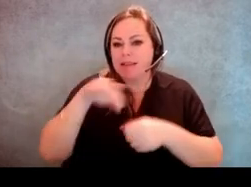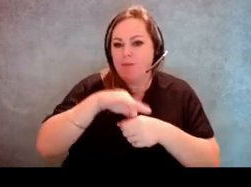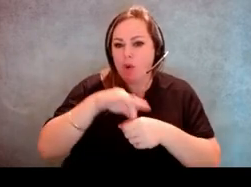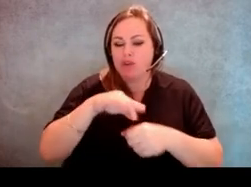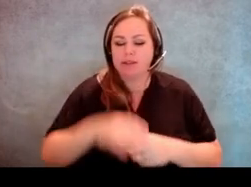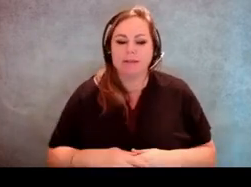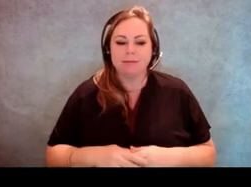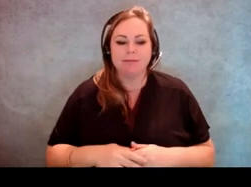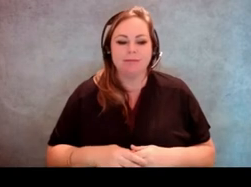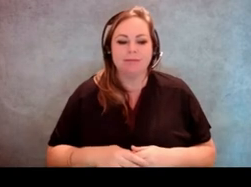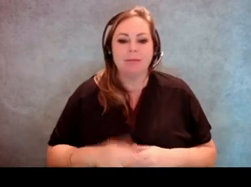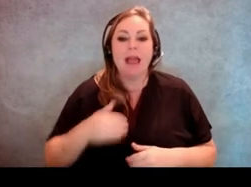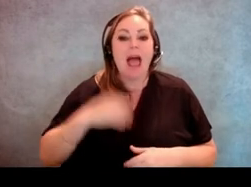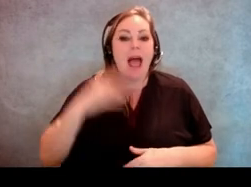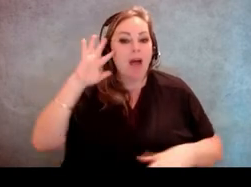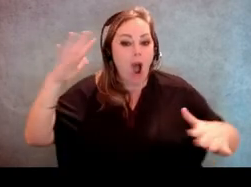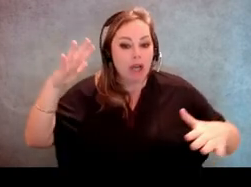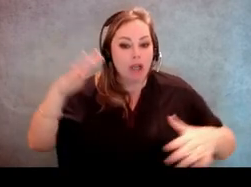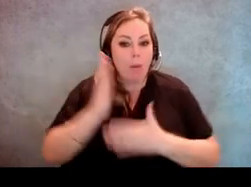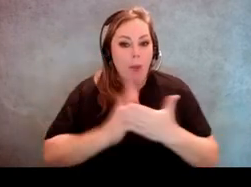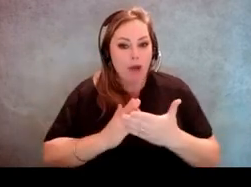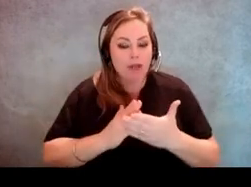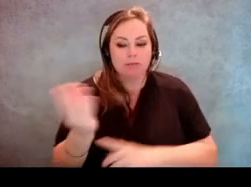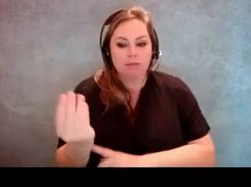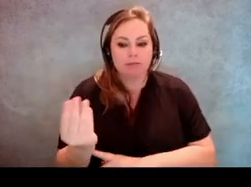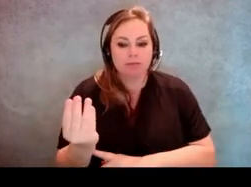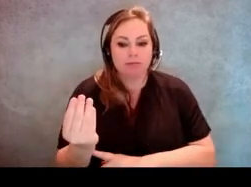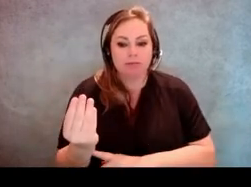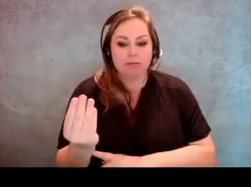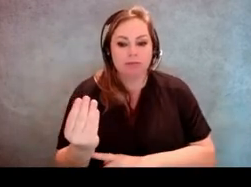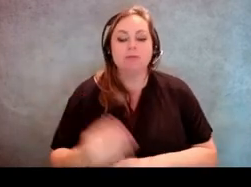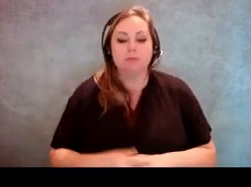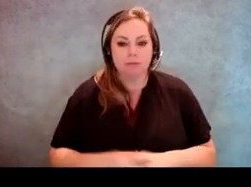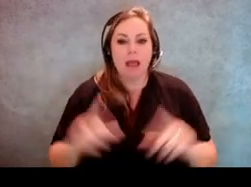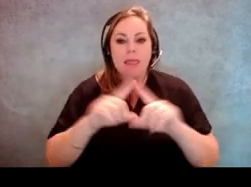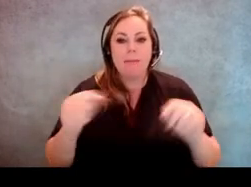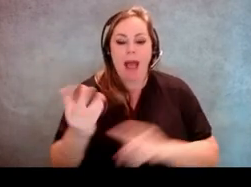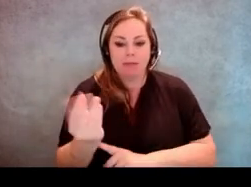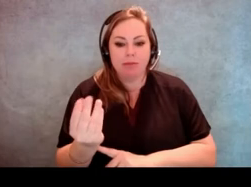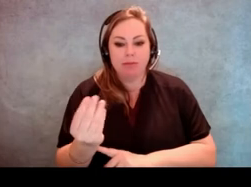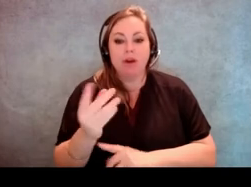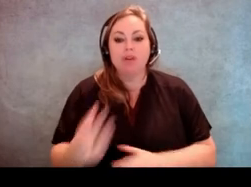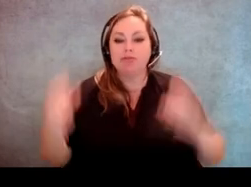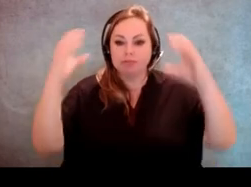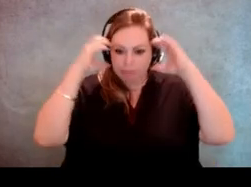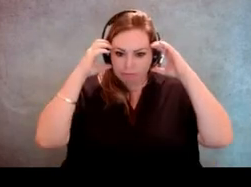There's an audio portion of the ballot, so the ballot's gonna be read to you. So there's gonna be earphones that are included